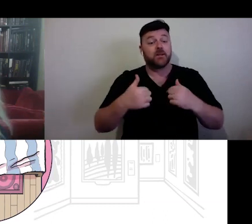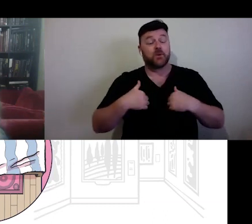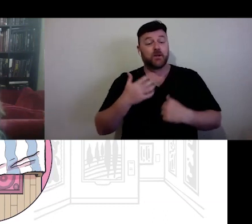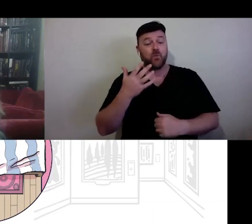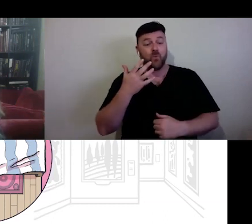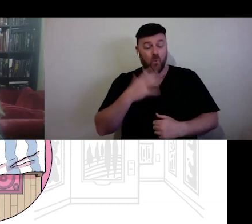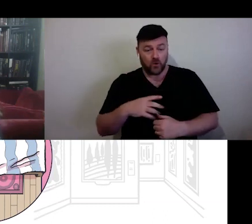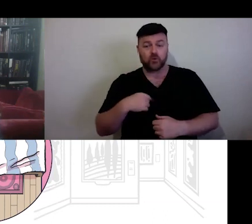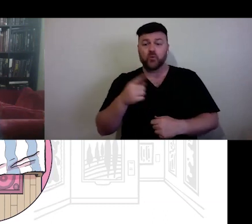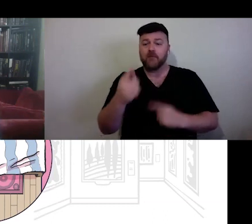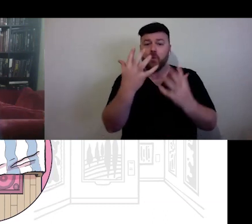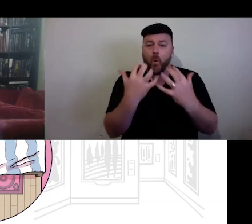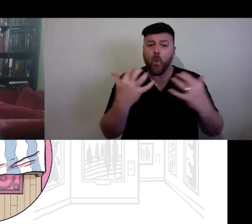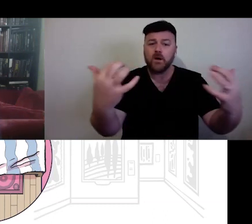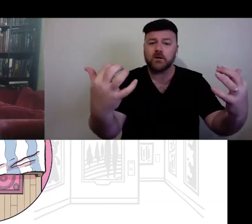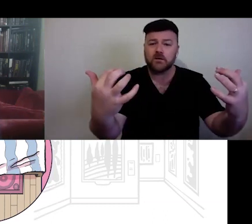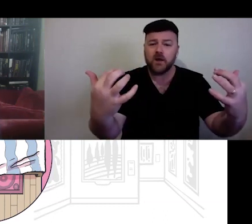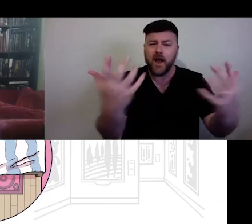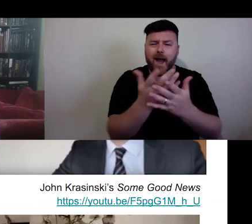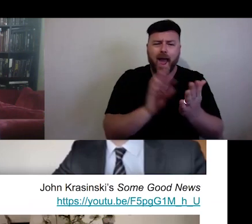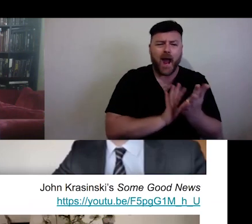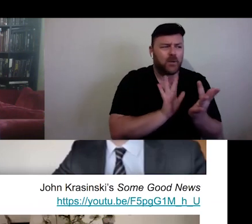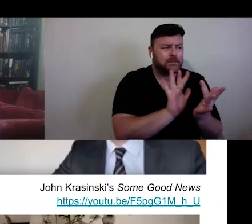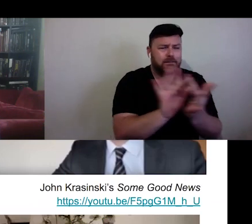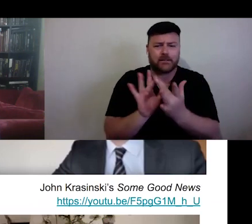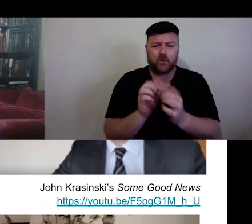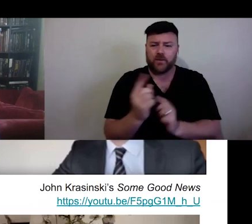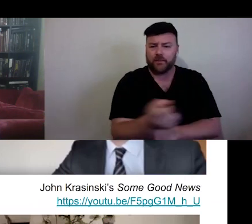So, here, for instance, we see a screen shot